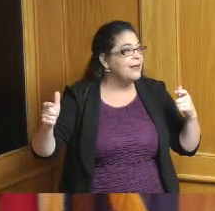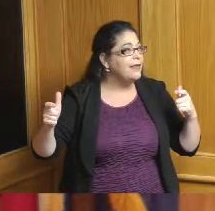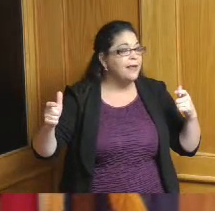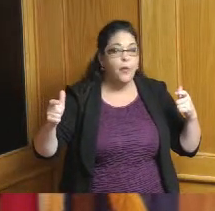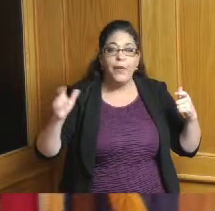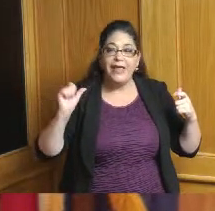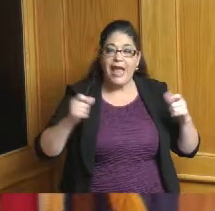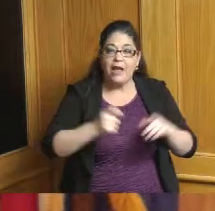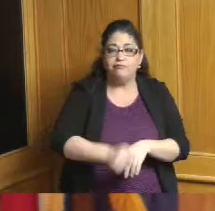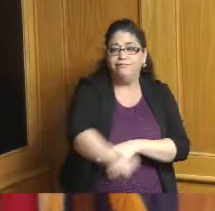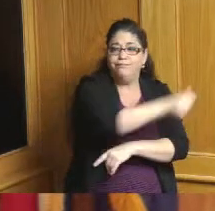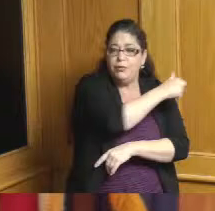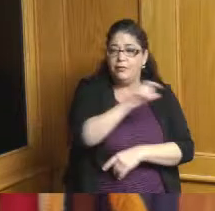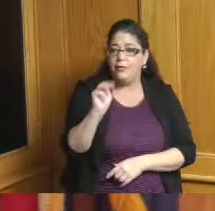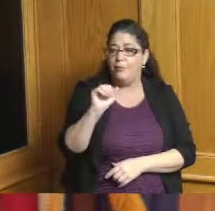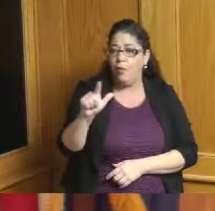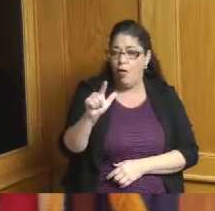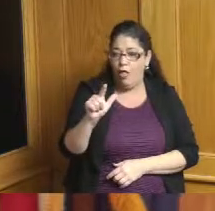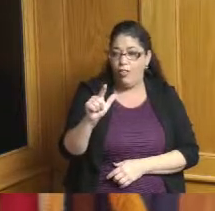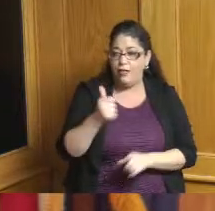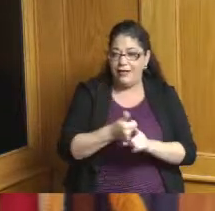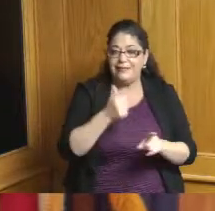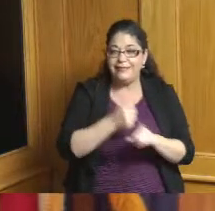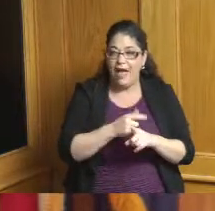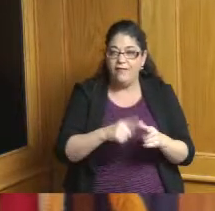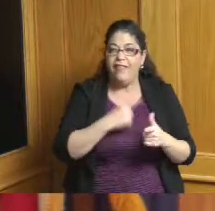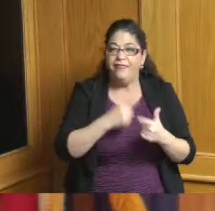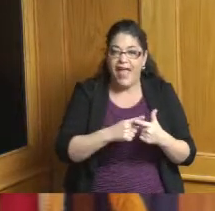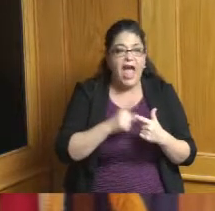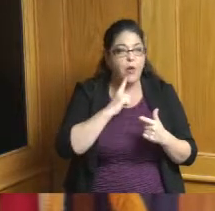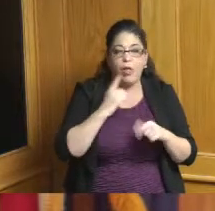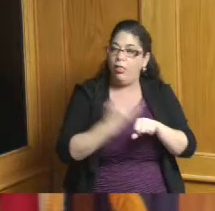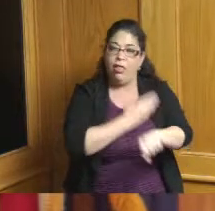could really do a lot there I know that's what's gonna say Commissioners I know we all think about